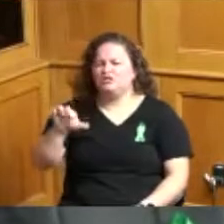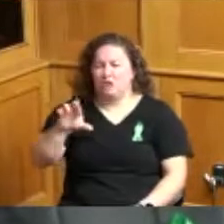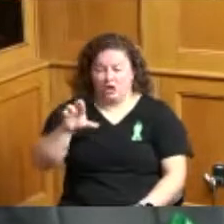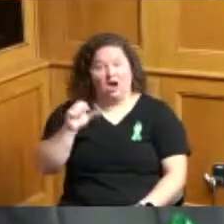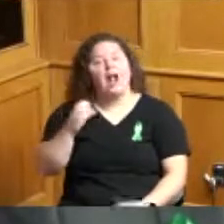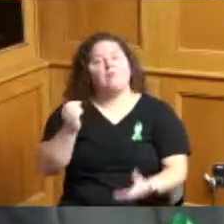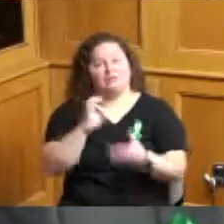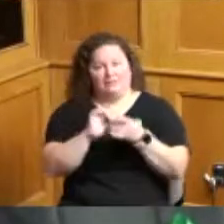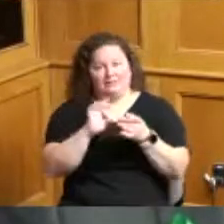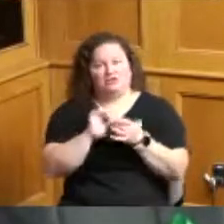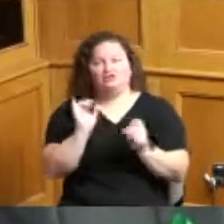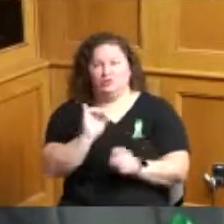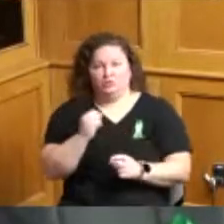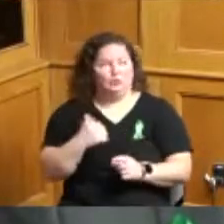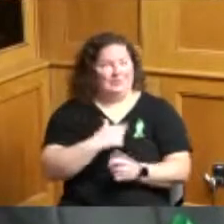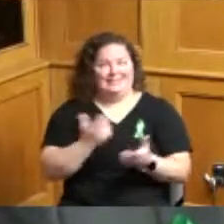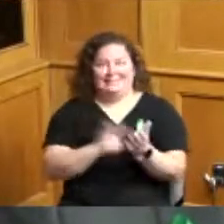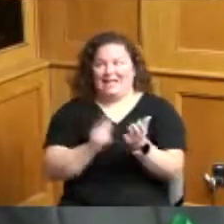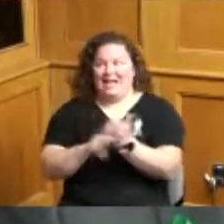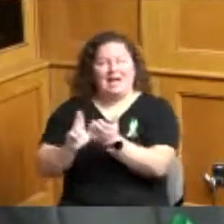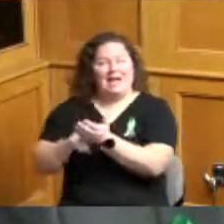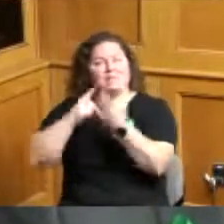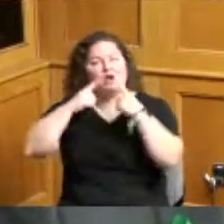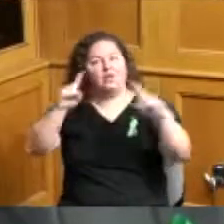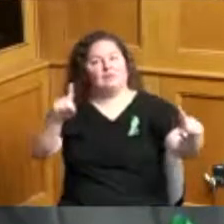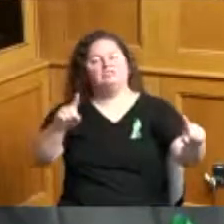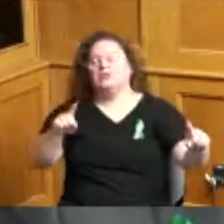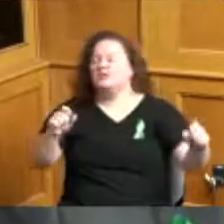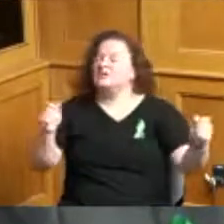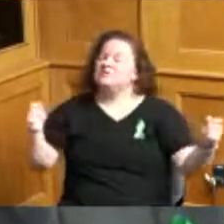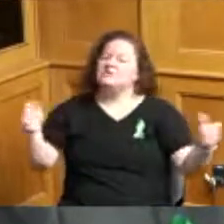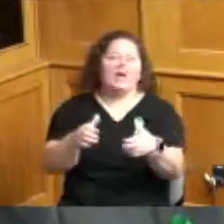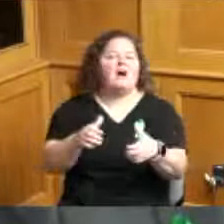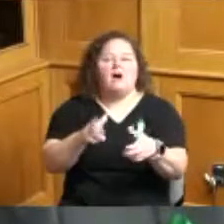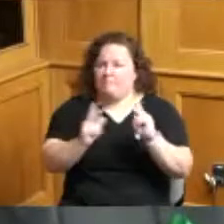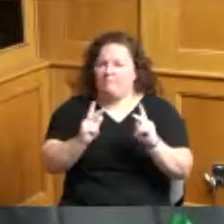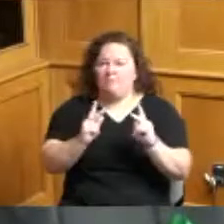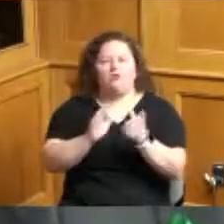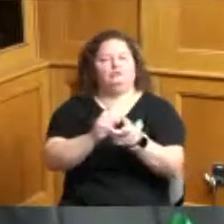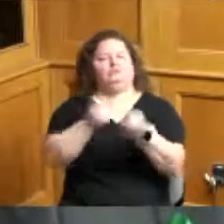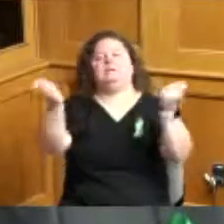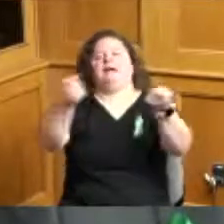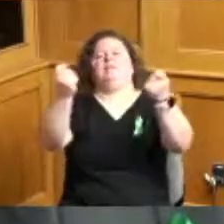and there was a lovely group of people gathered to celebrate sues you know she was at Bethany